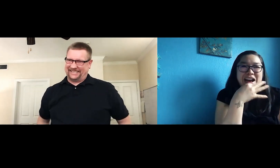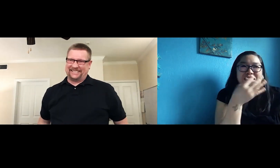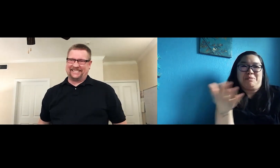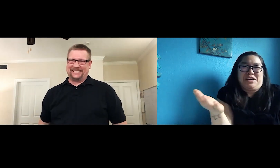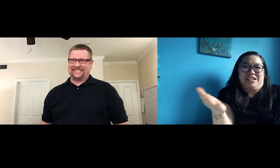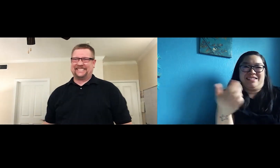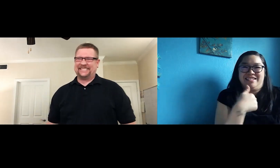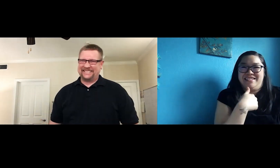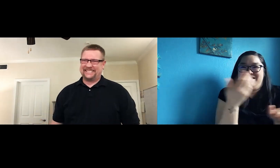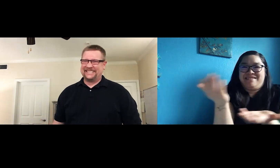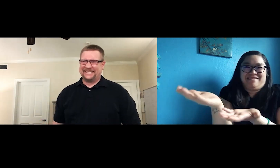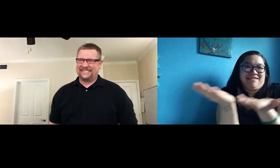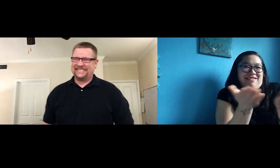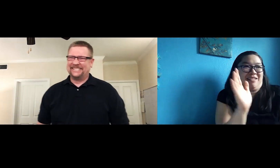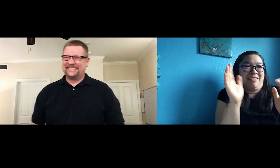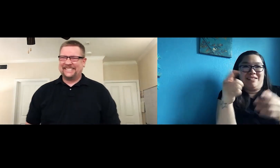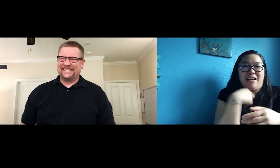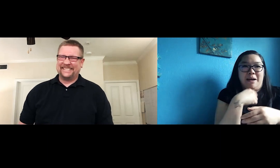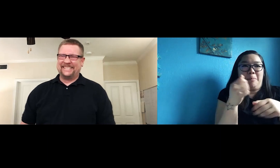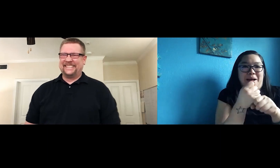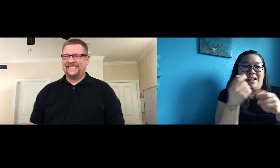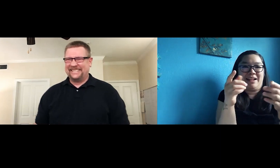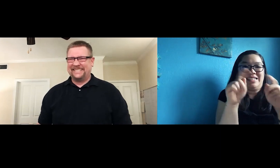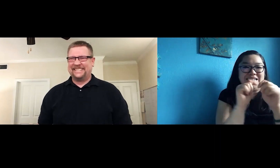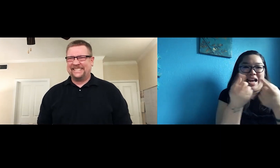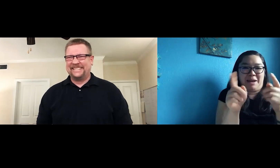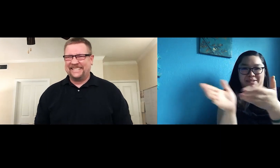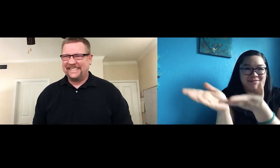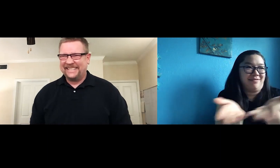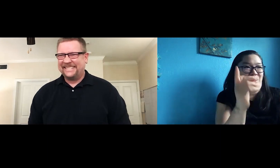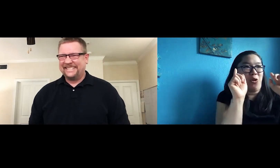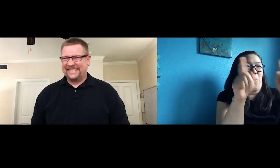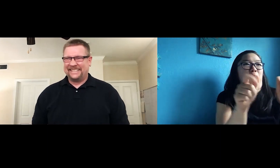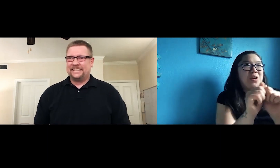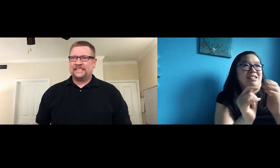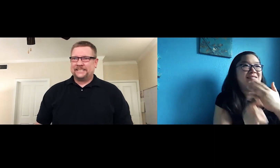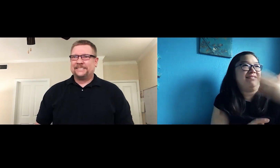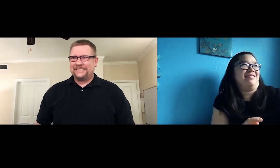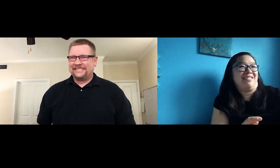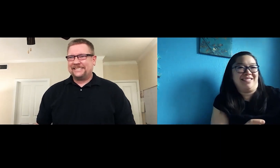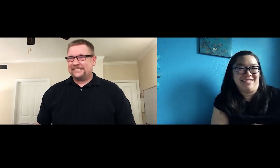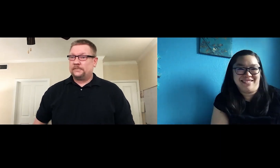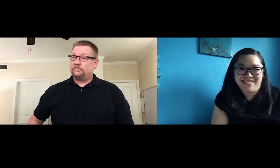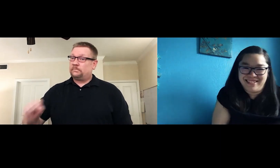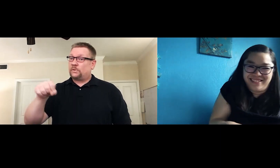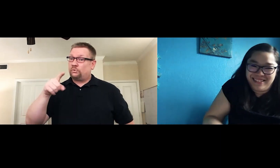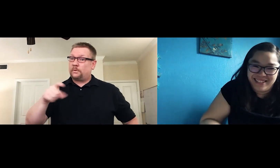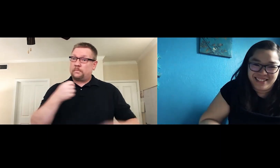Oh, all the way. You’re the experts. I just make the team happen and watch you go with it.